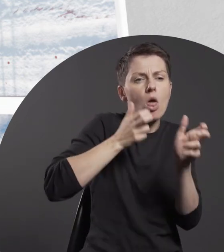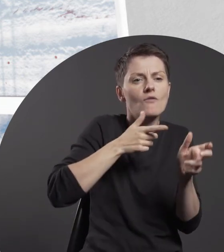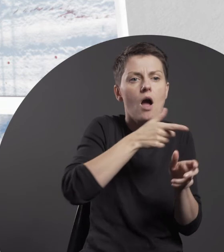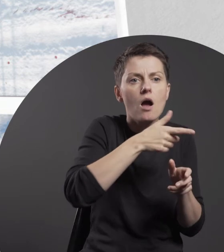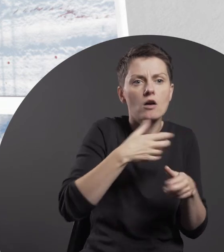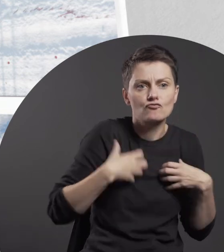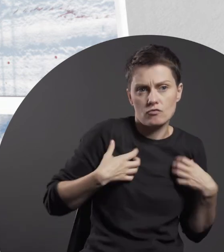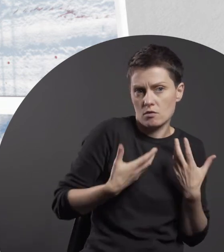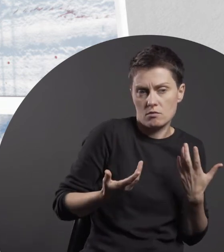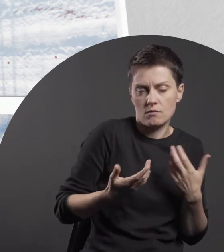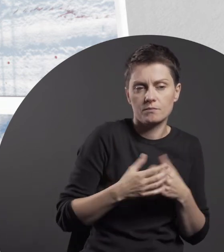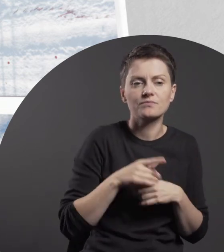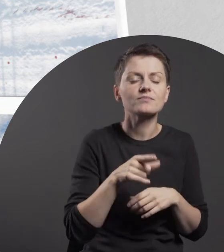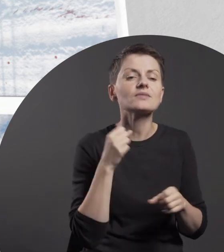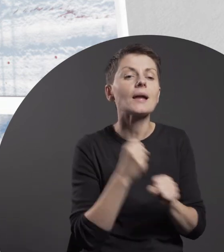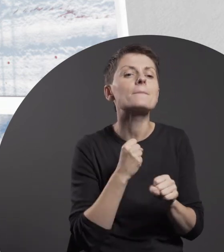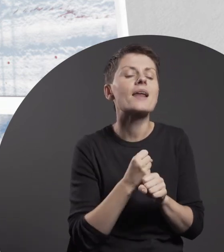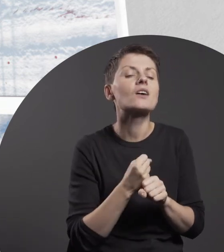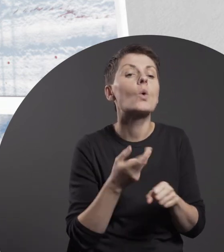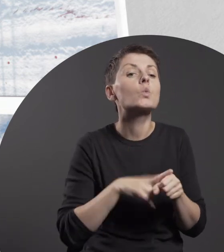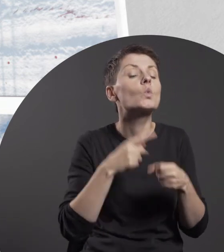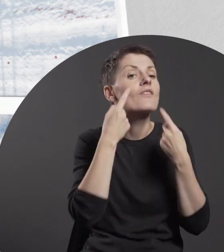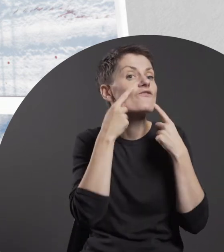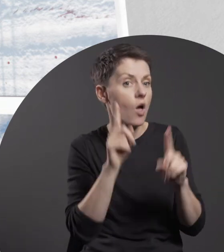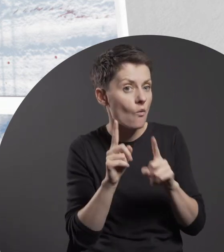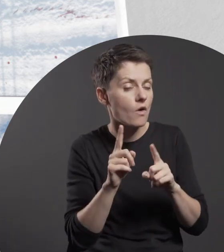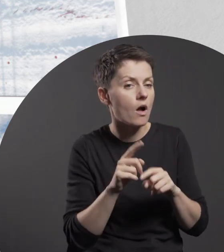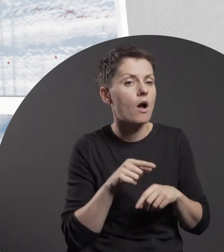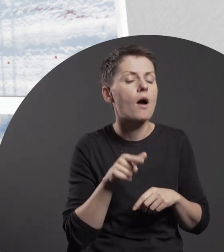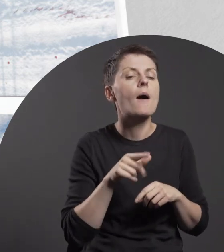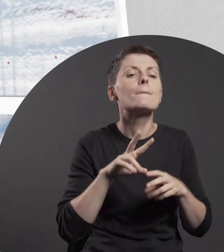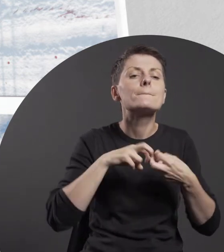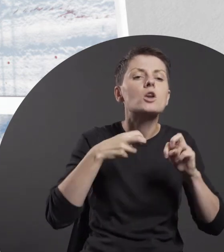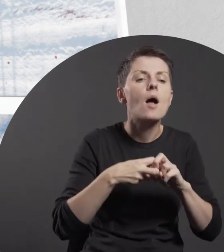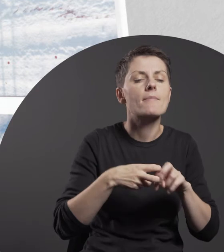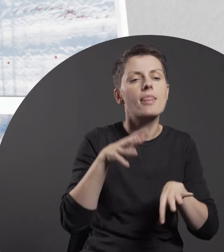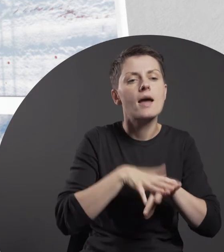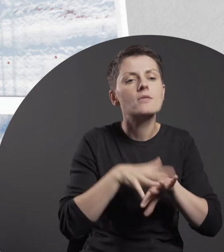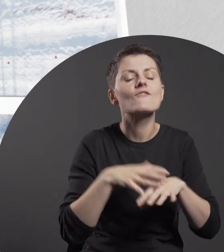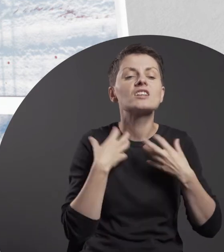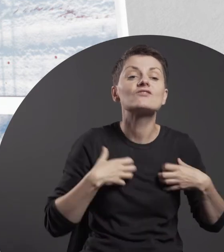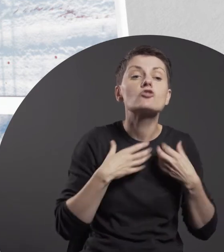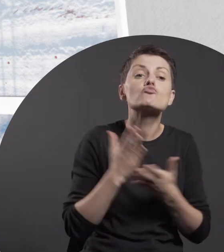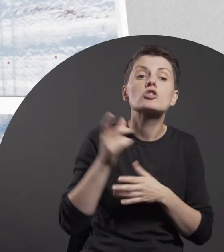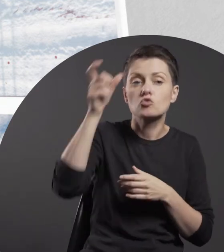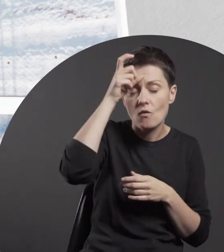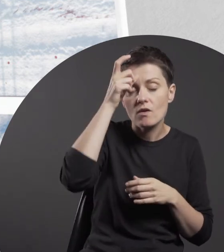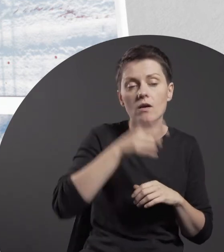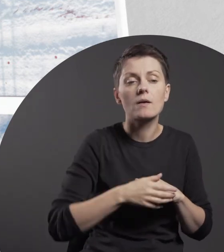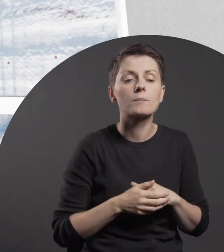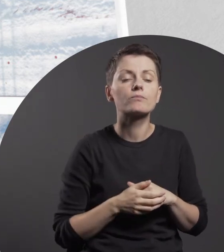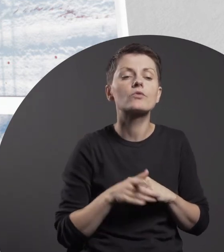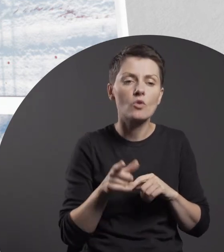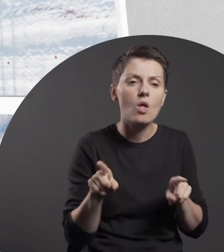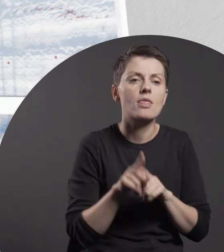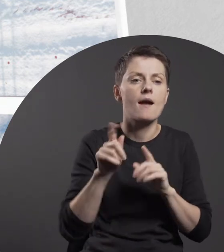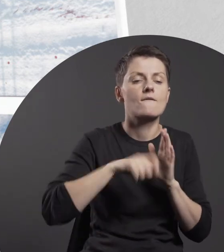The thorny issue of treatment of animals by humans is addressed in “Informed Consent”,